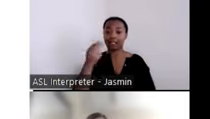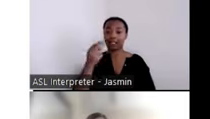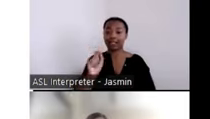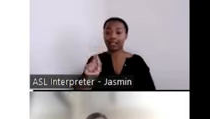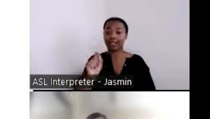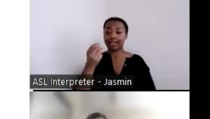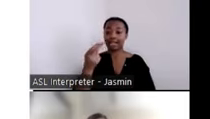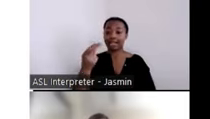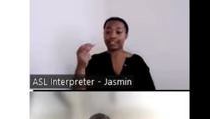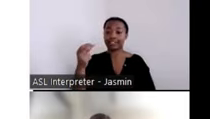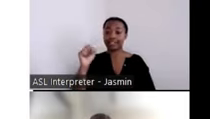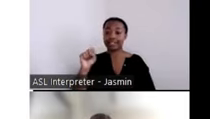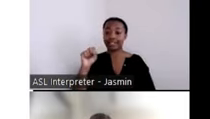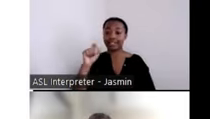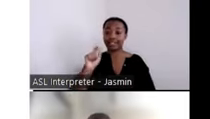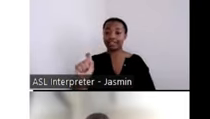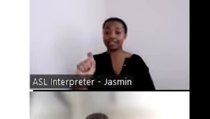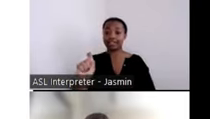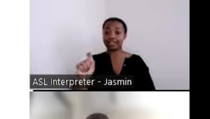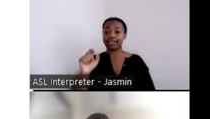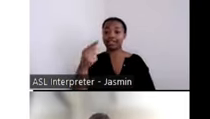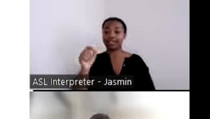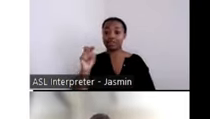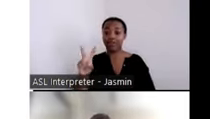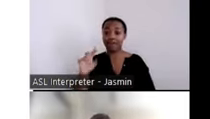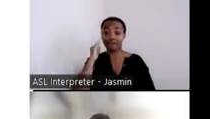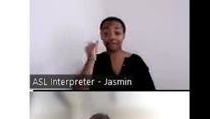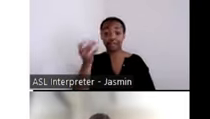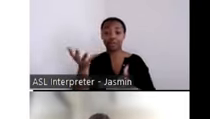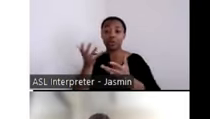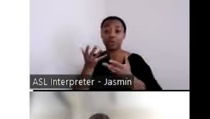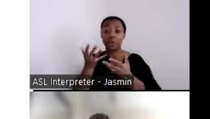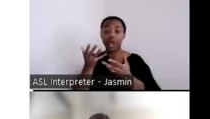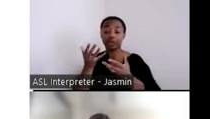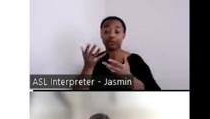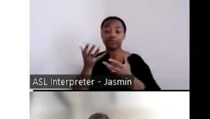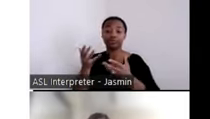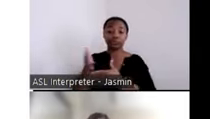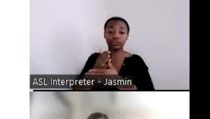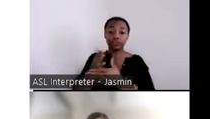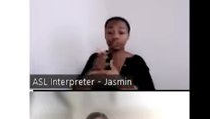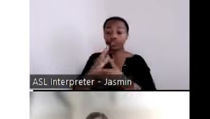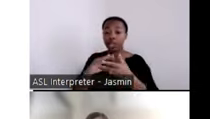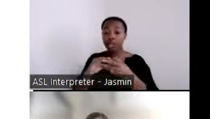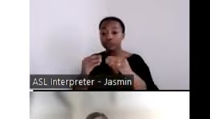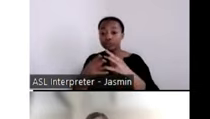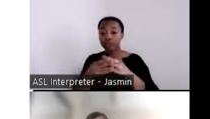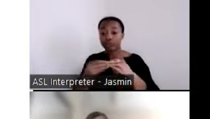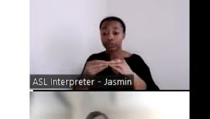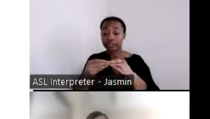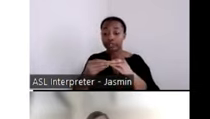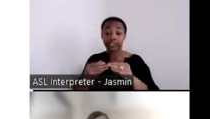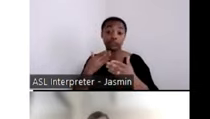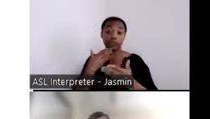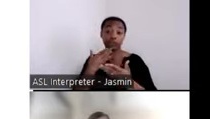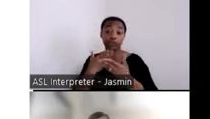or if you want to share stories that you have or examples of great cross-sector partnerships, we encourage you to do so.